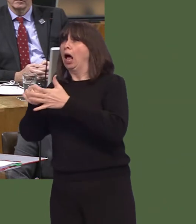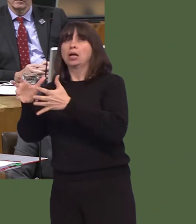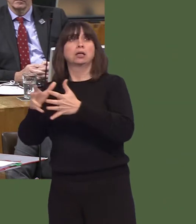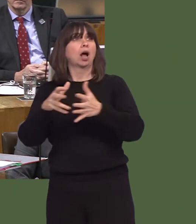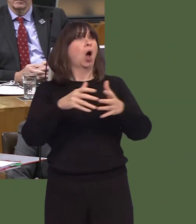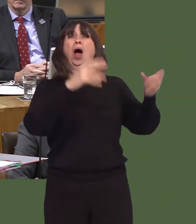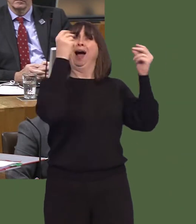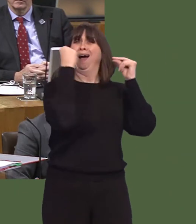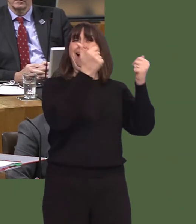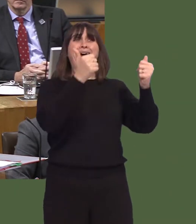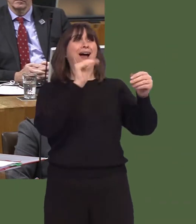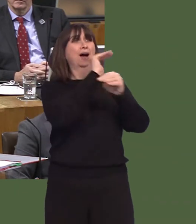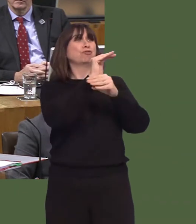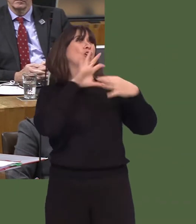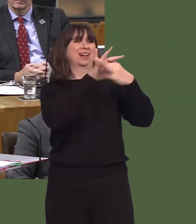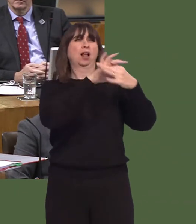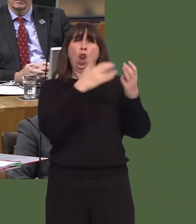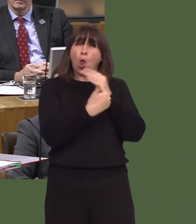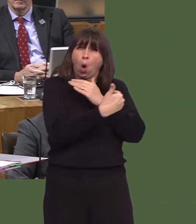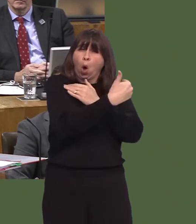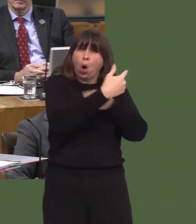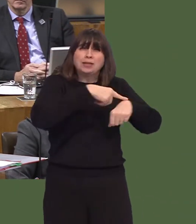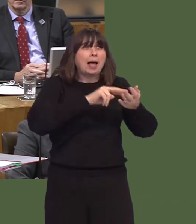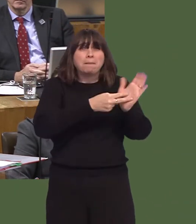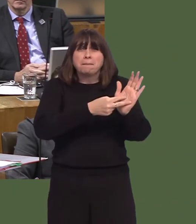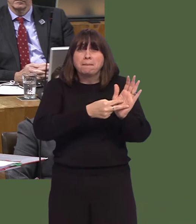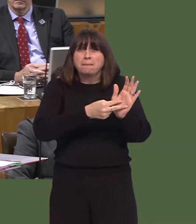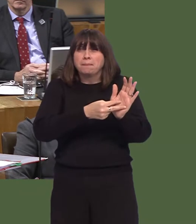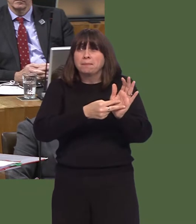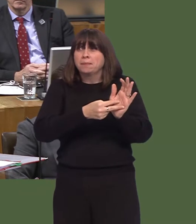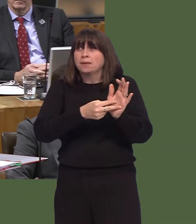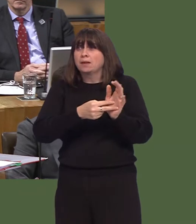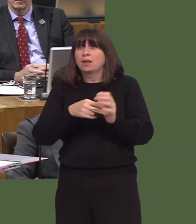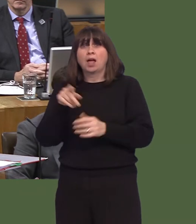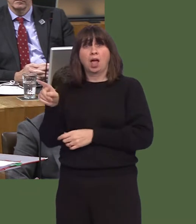If we cannot get right our relationship with our nearest, biggest market, what hope have